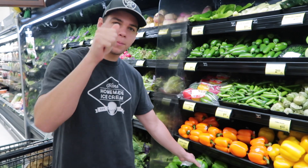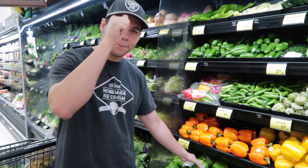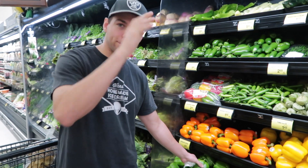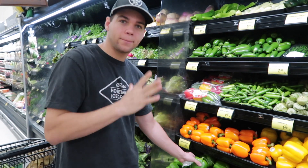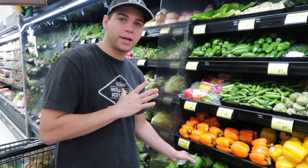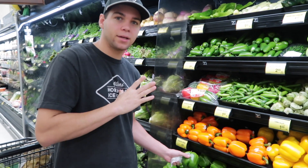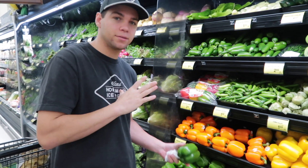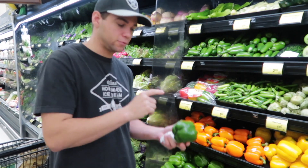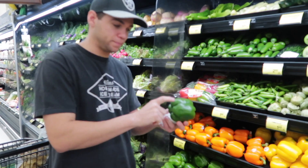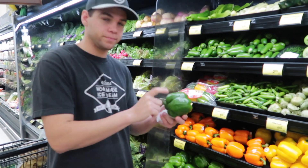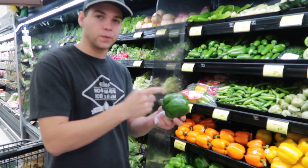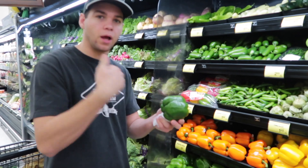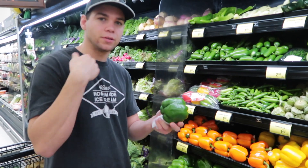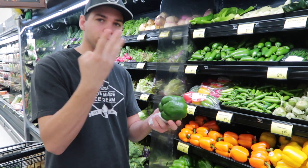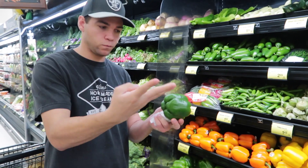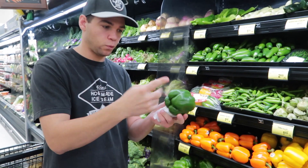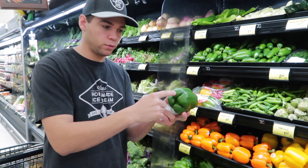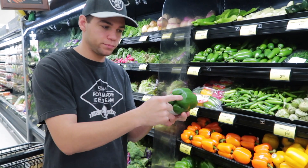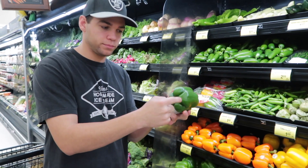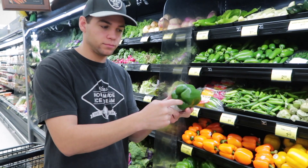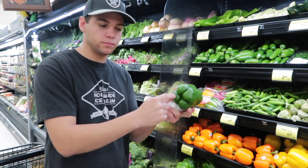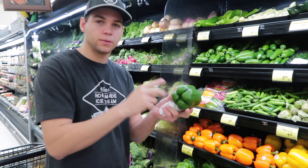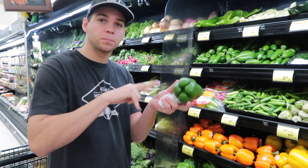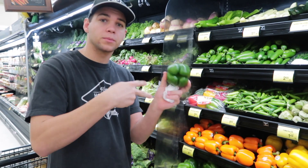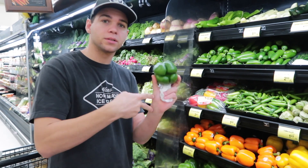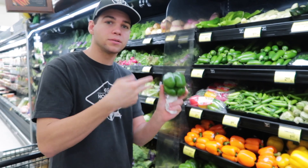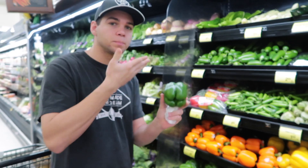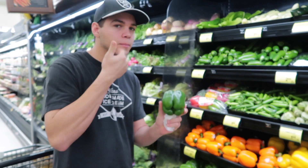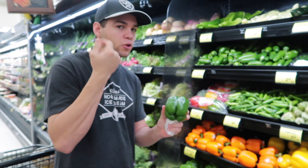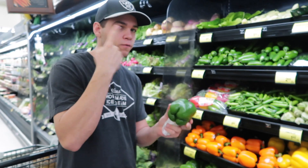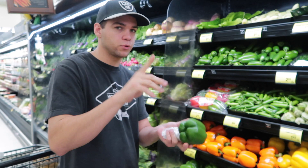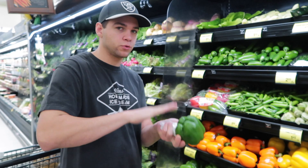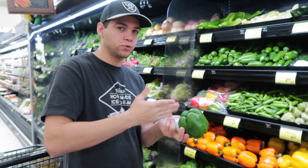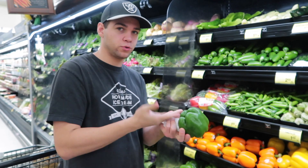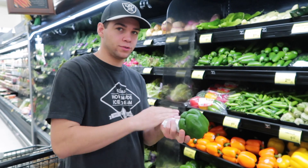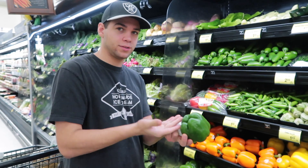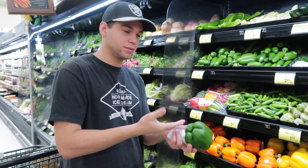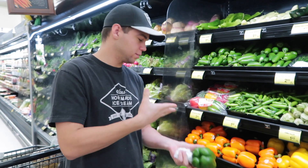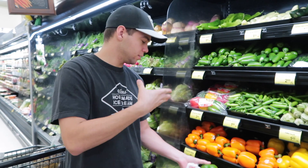the man has four means they're better for cooking